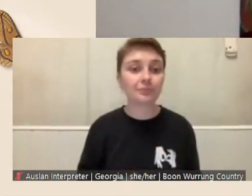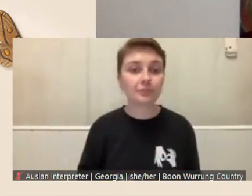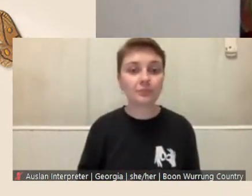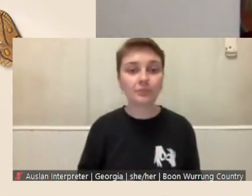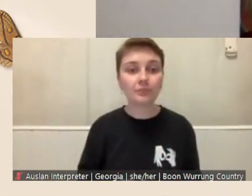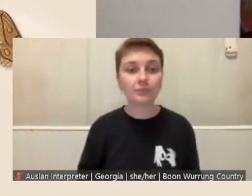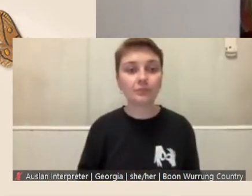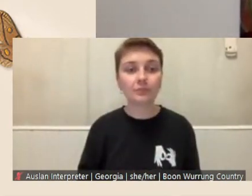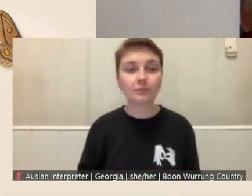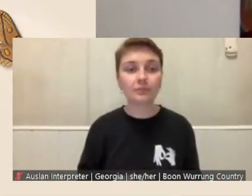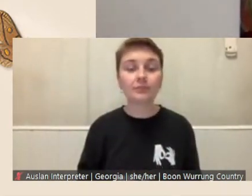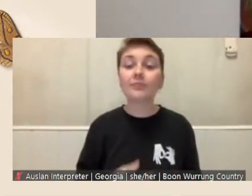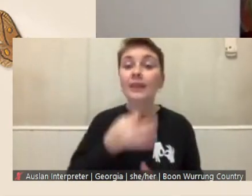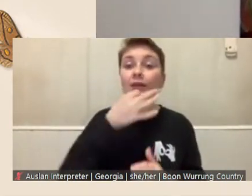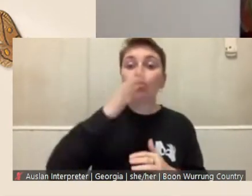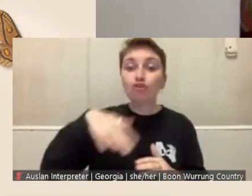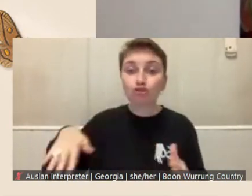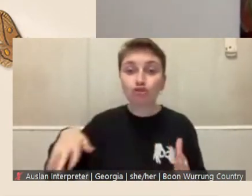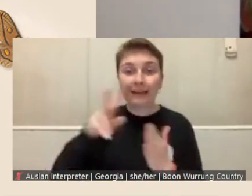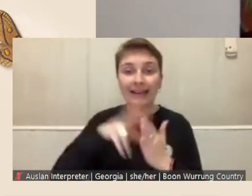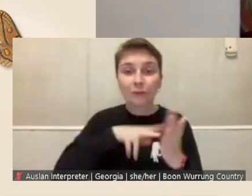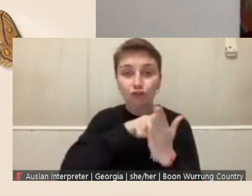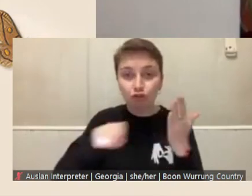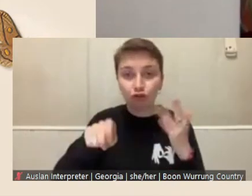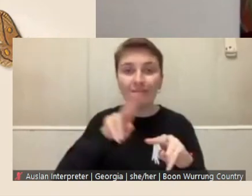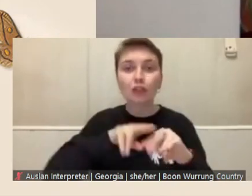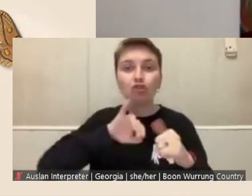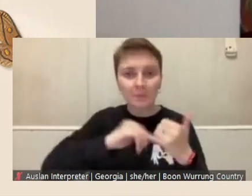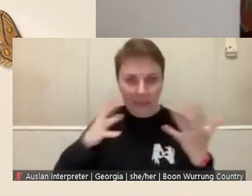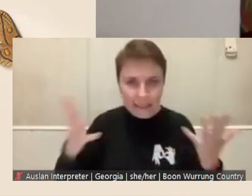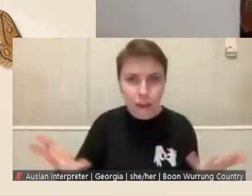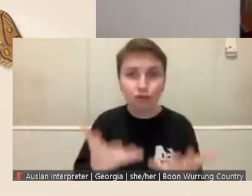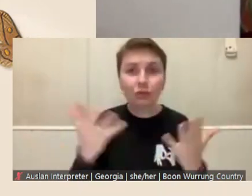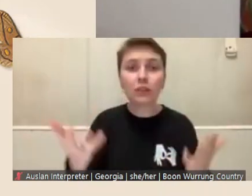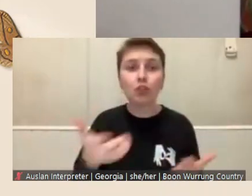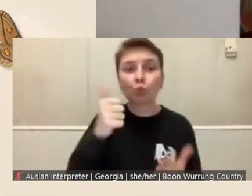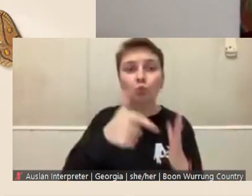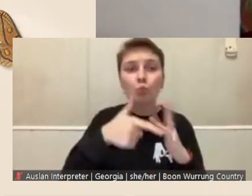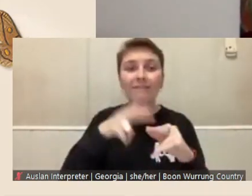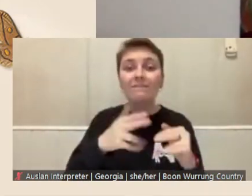The Children's Literature Fellowship encourages use of the library's children's book collection